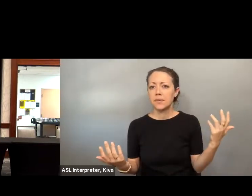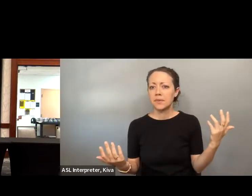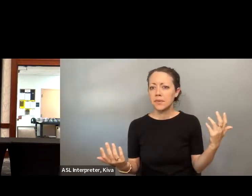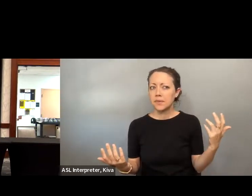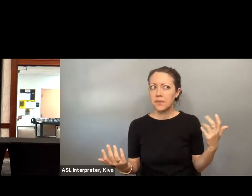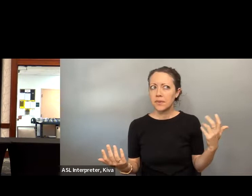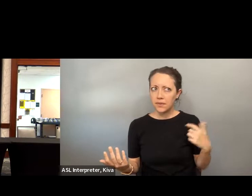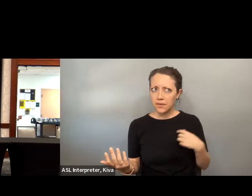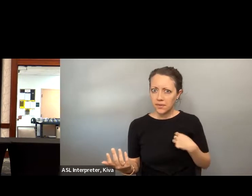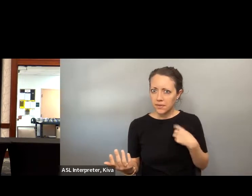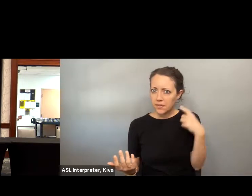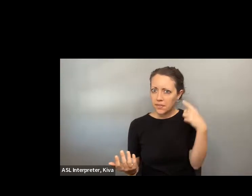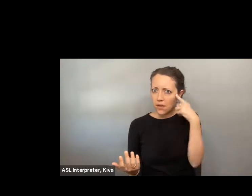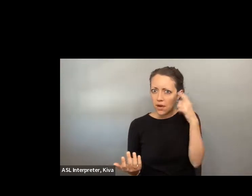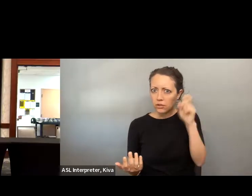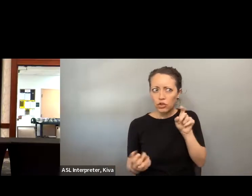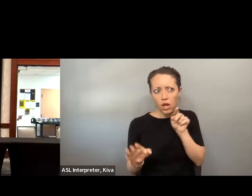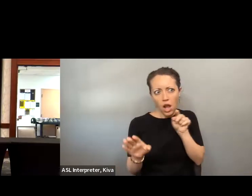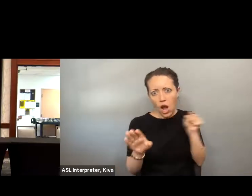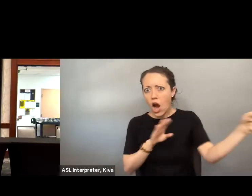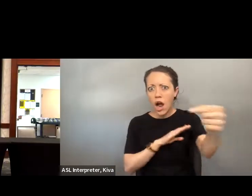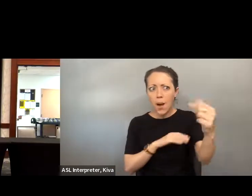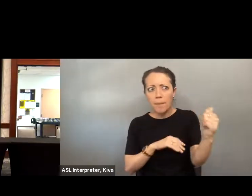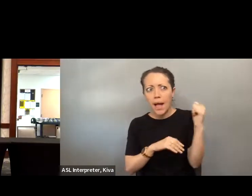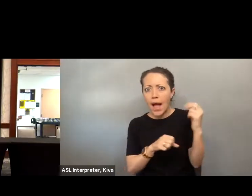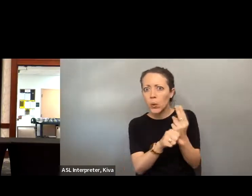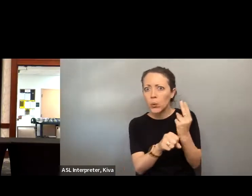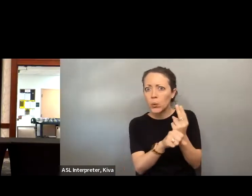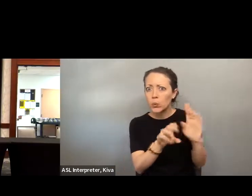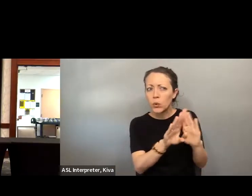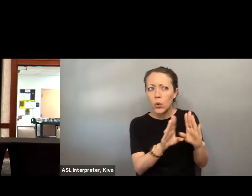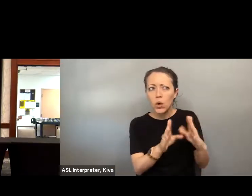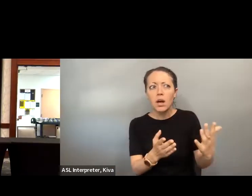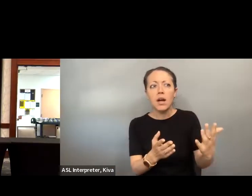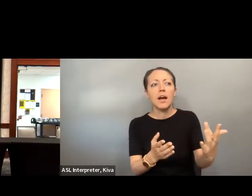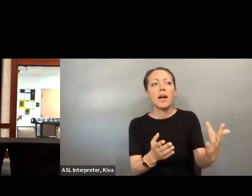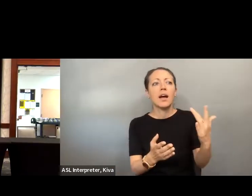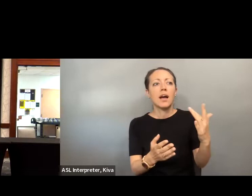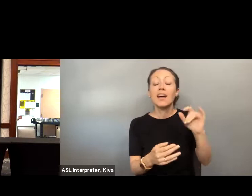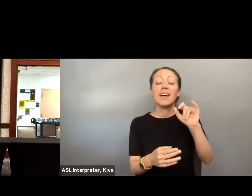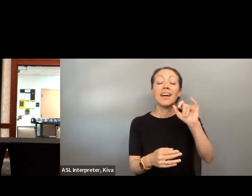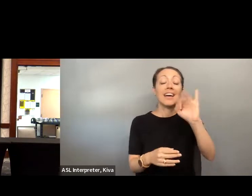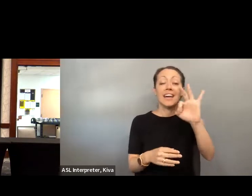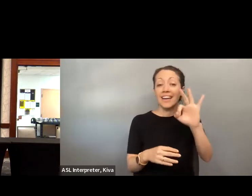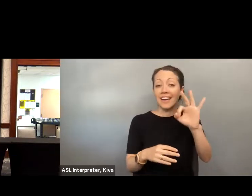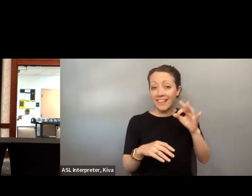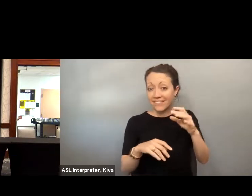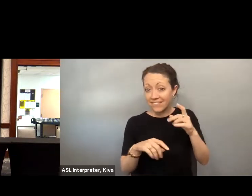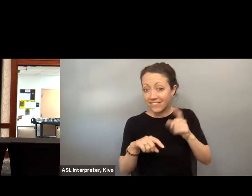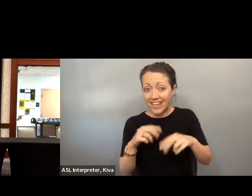Of stairs at the mouth of the church, instead of around through the multi-purpose room entrance that was accessible and that was traditionally, in my experience. that was accessible and that was traditionally in my experience at least had been reserved for election day.